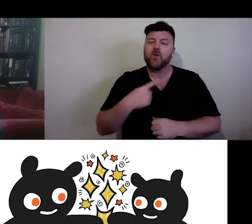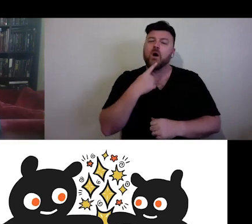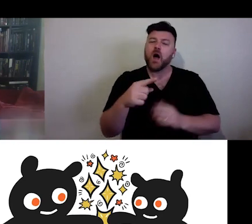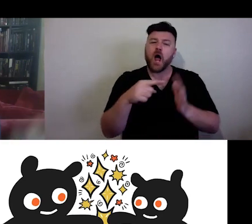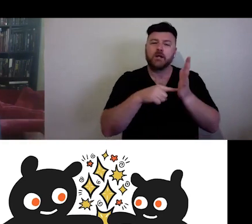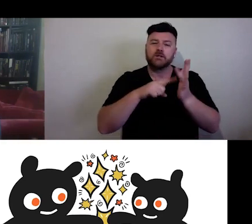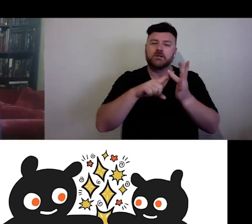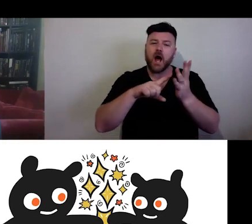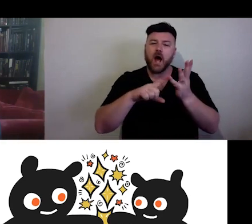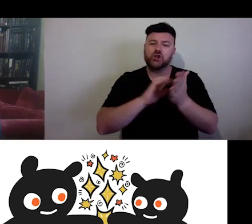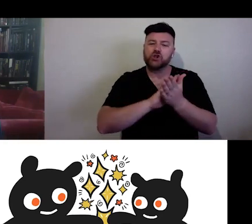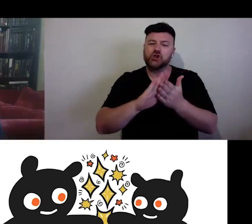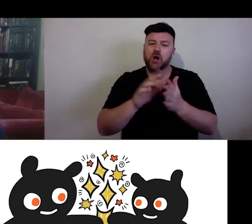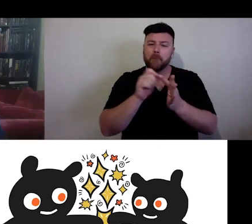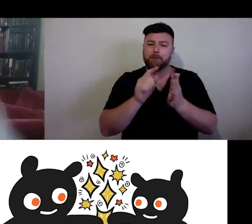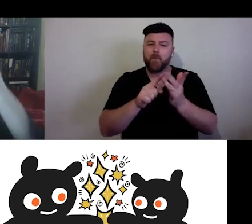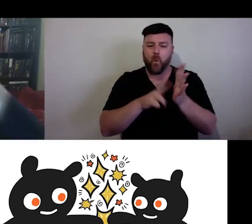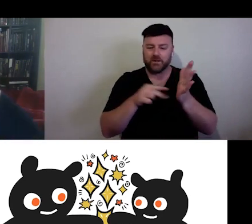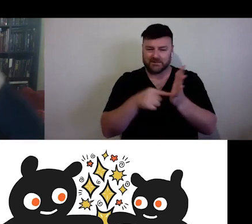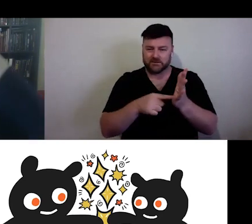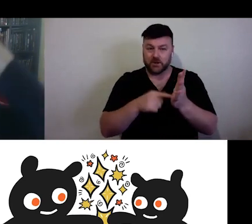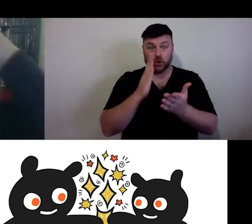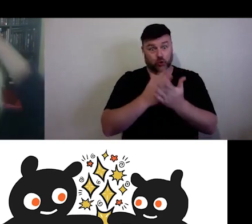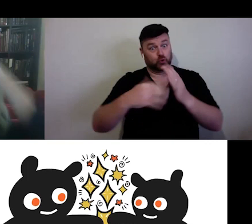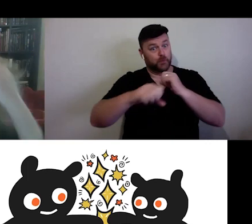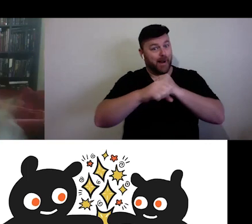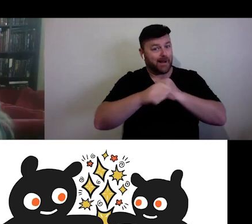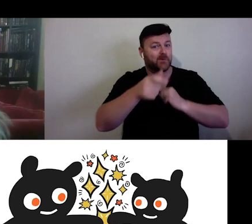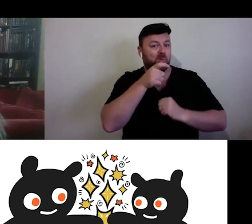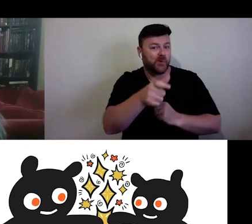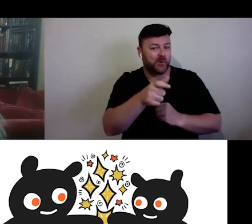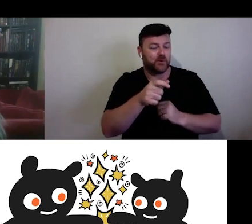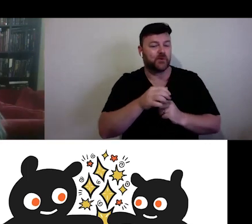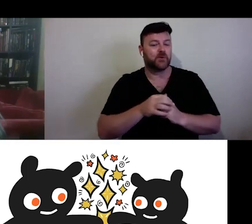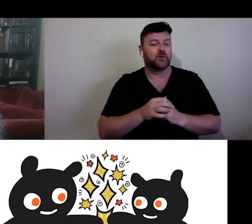It actually comes from marketing. Touch points is the about